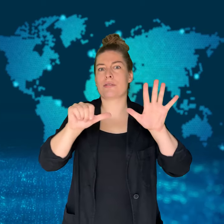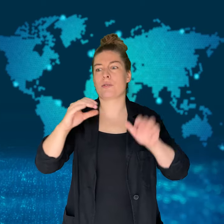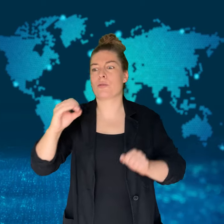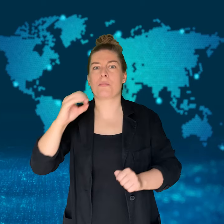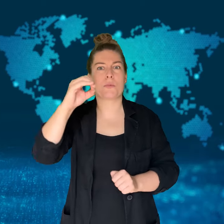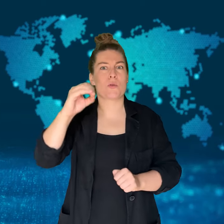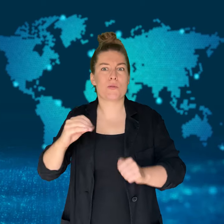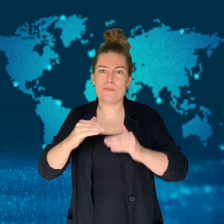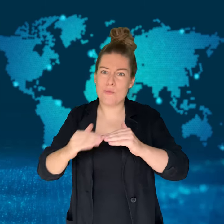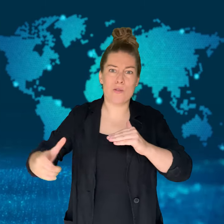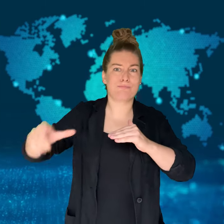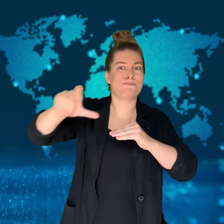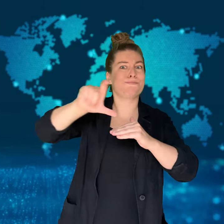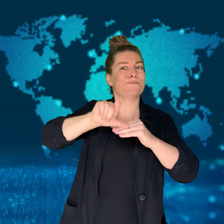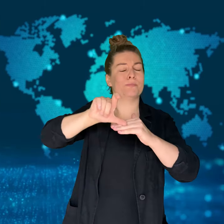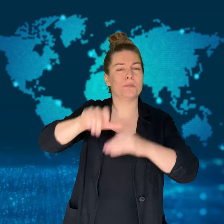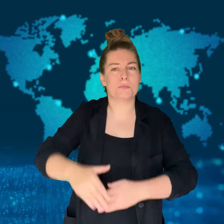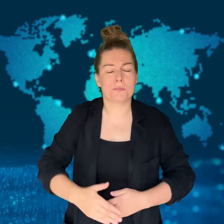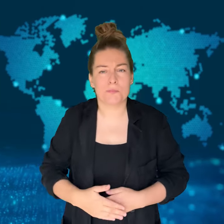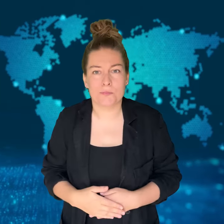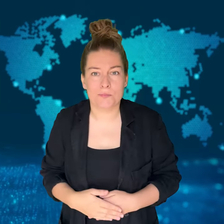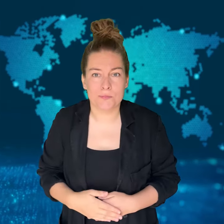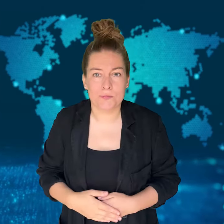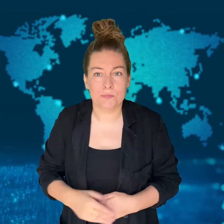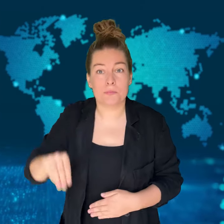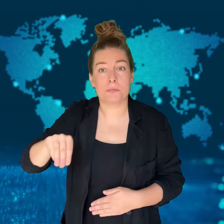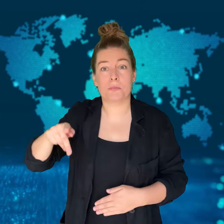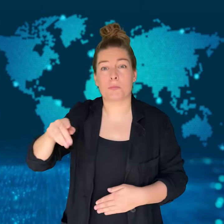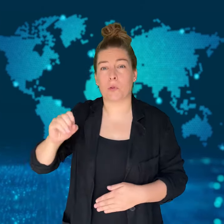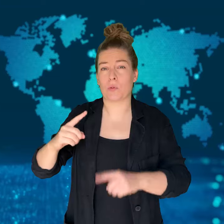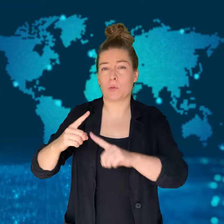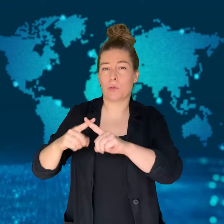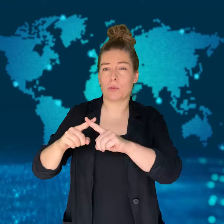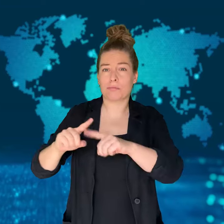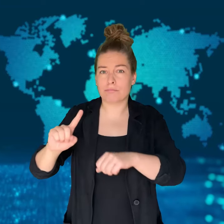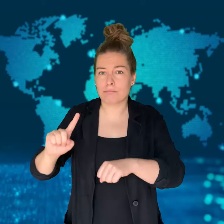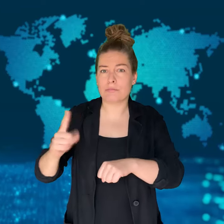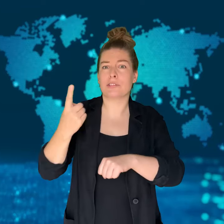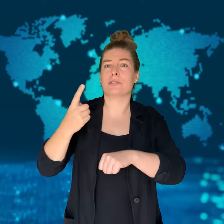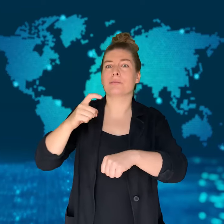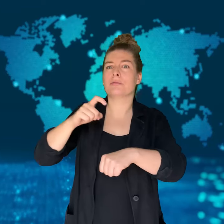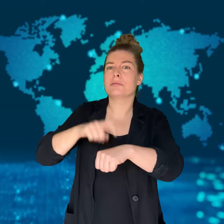spread at a high rate.